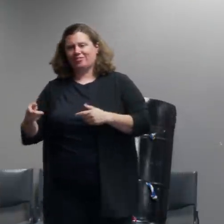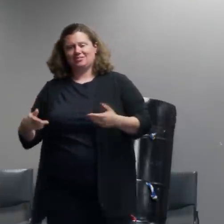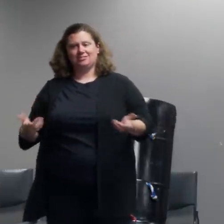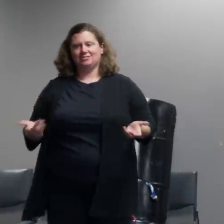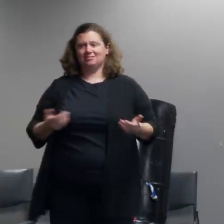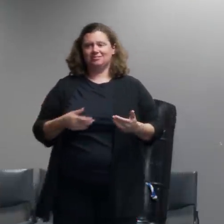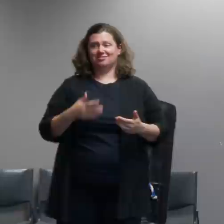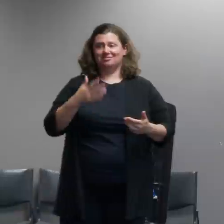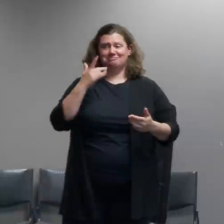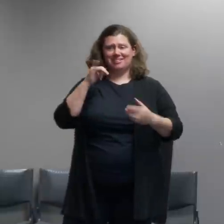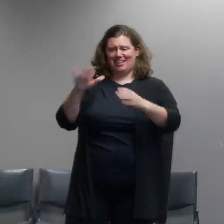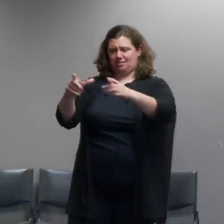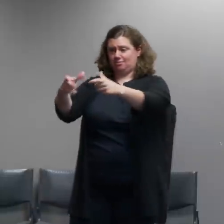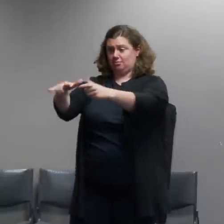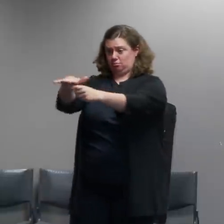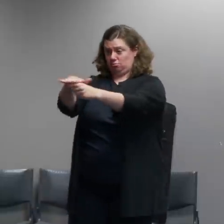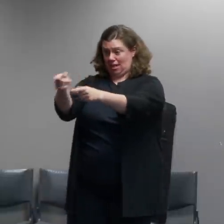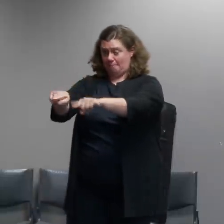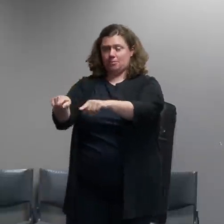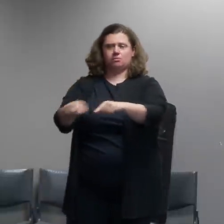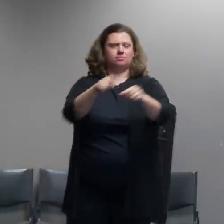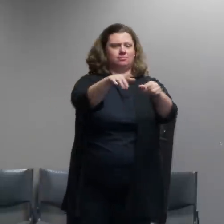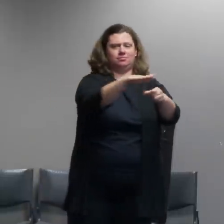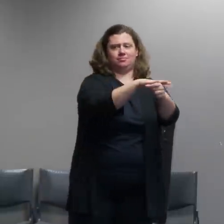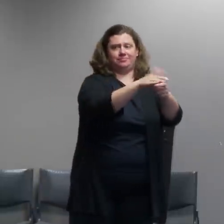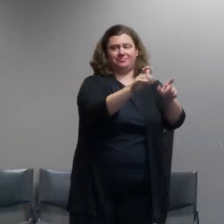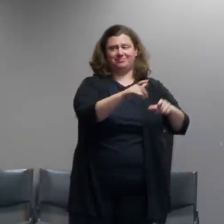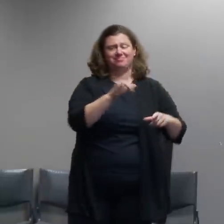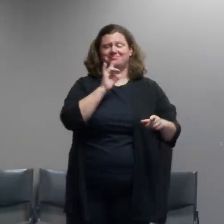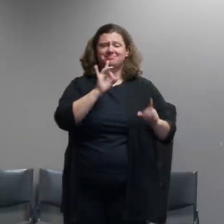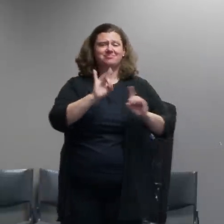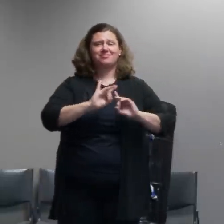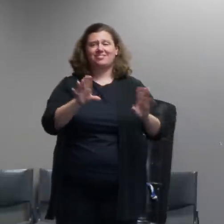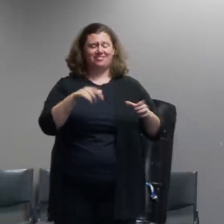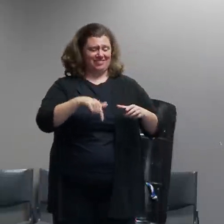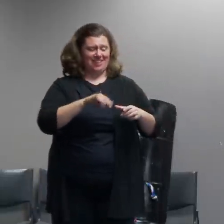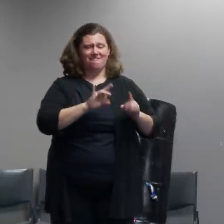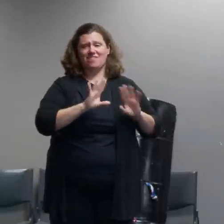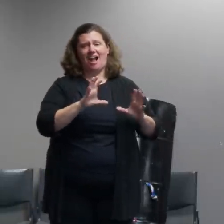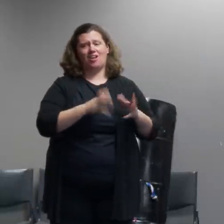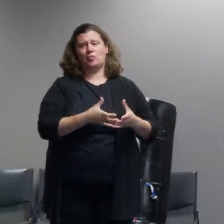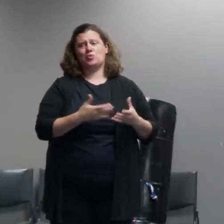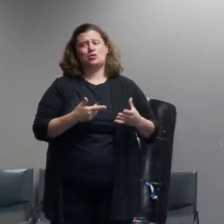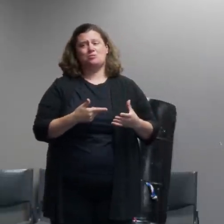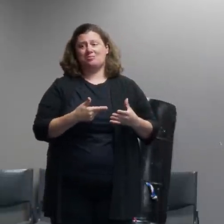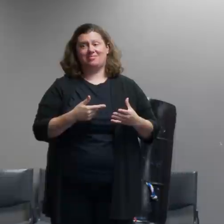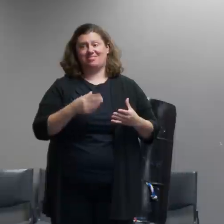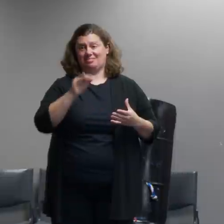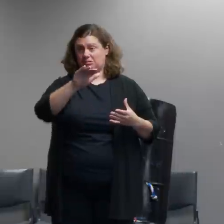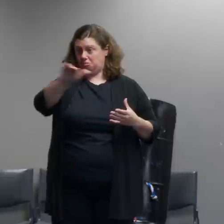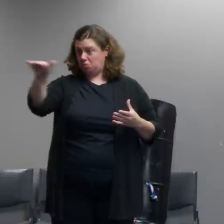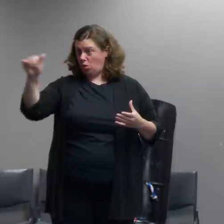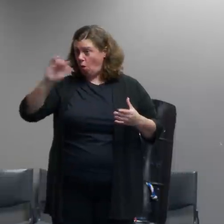because of the level of violence that was coming from that crowd and yes of course not every single person in that crowd is involved in that